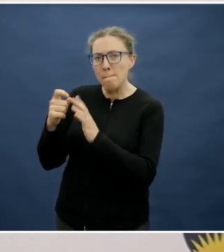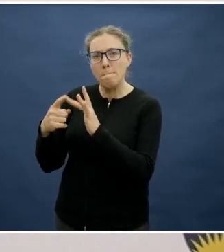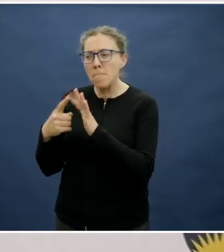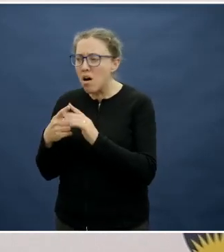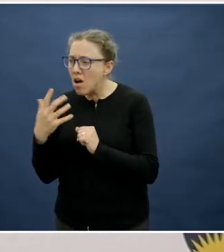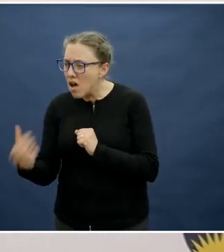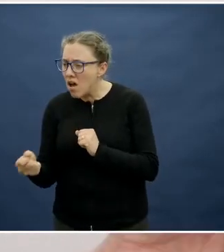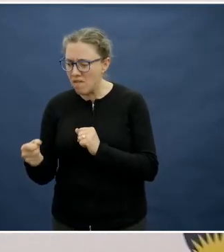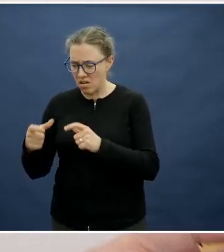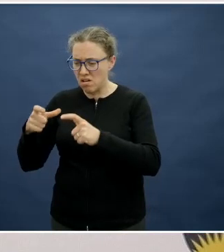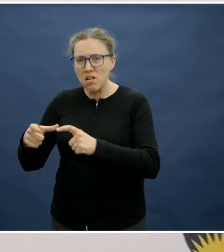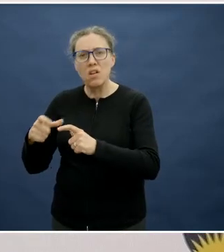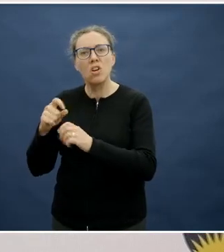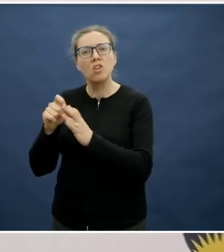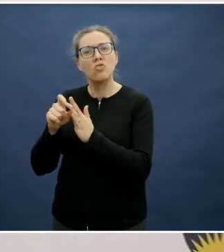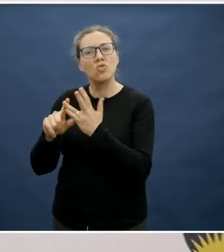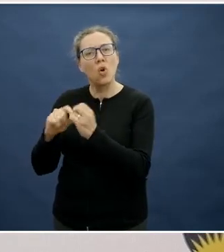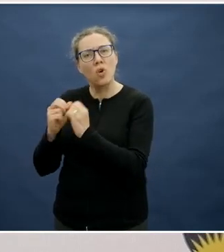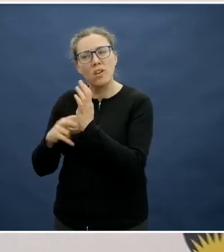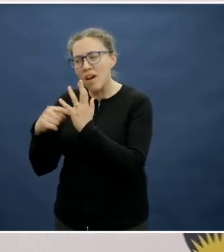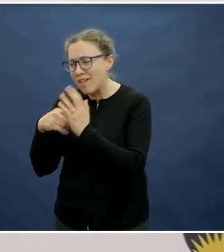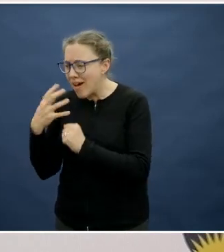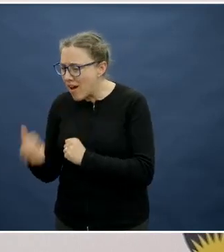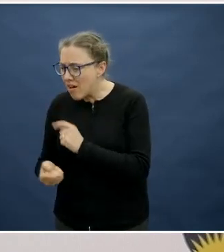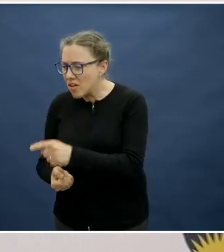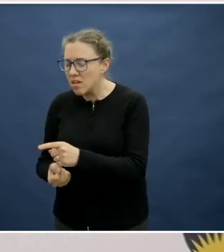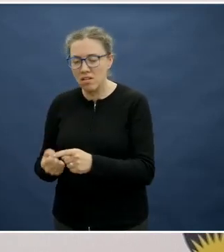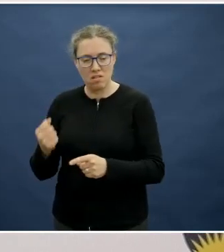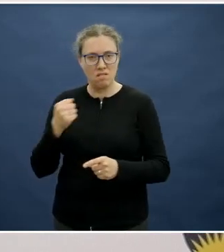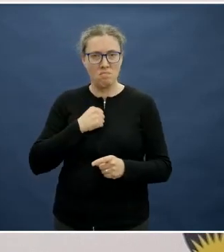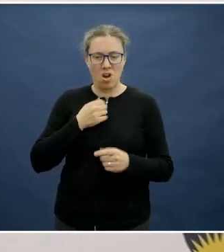Now, if I could send them with rice and other reheatable foods, they would embrace this".